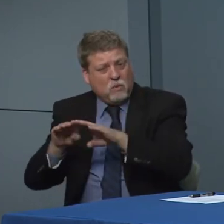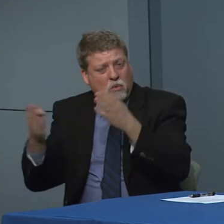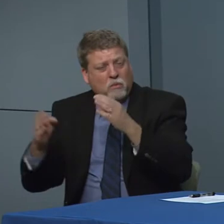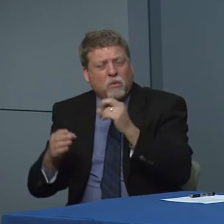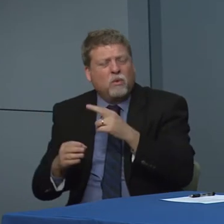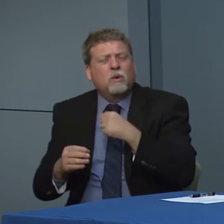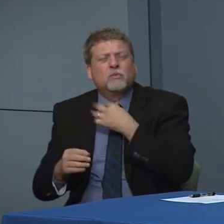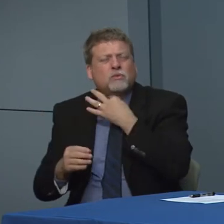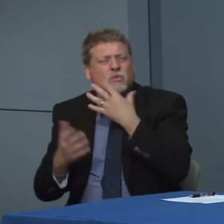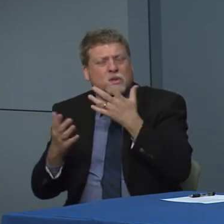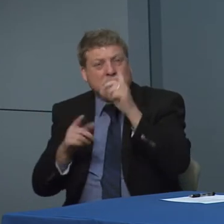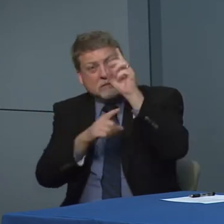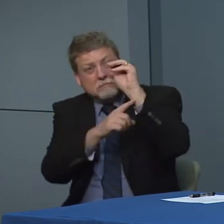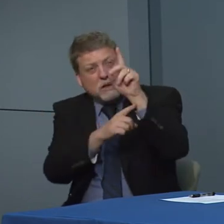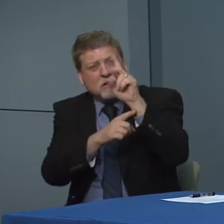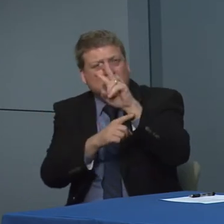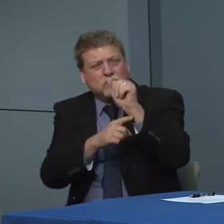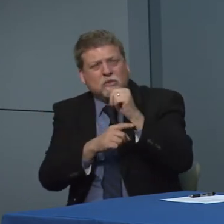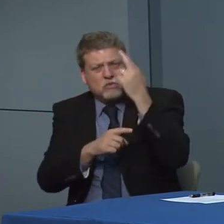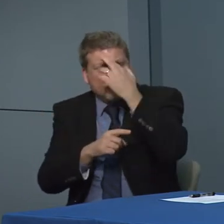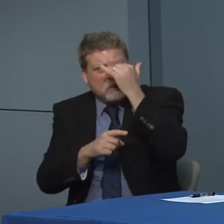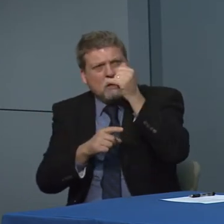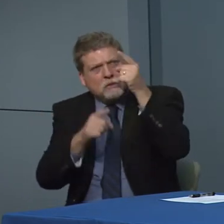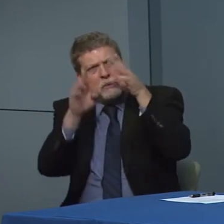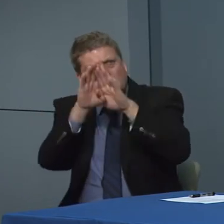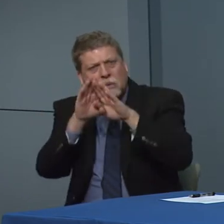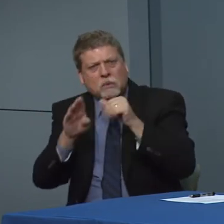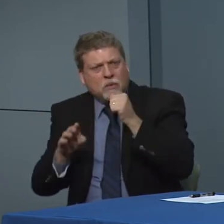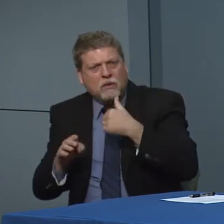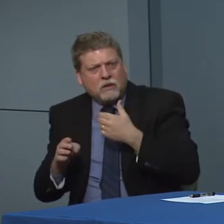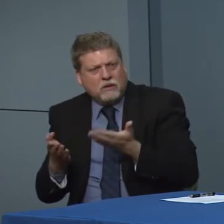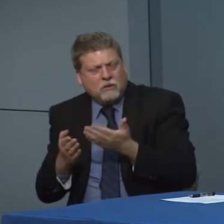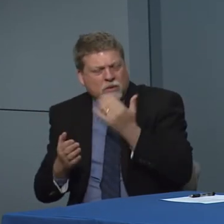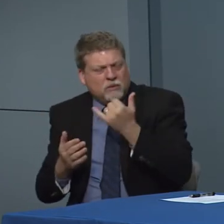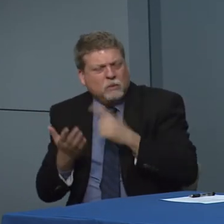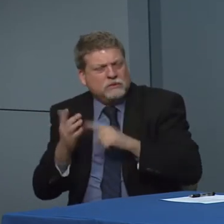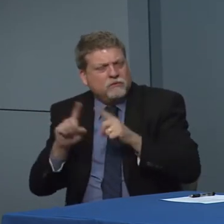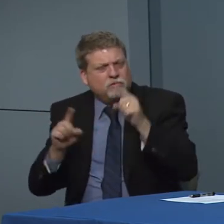or is something different in Maryland and Virginia that we don't have.